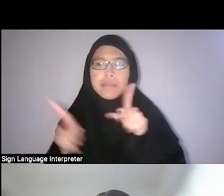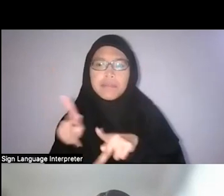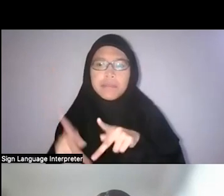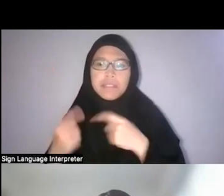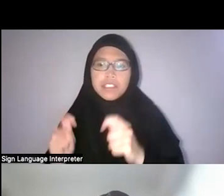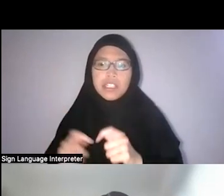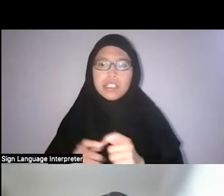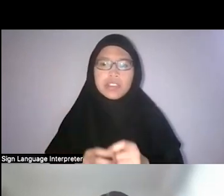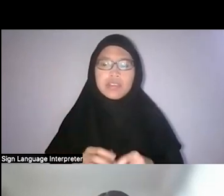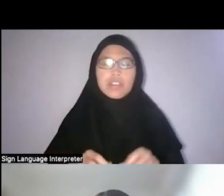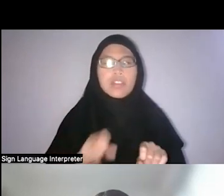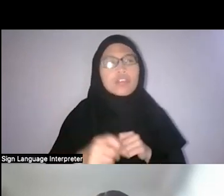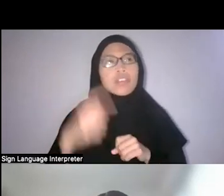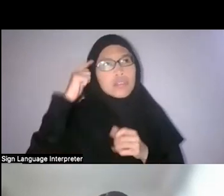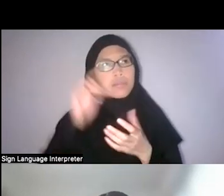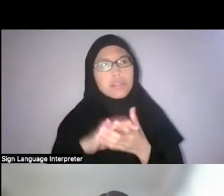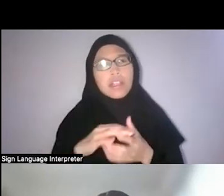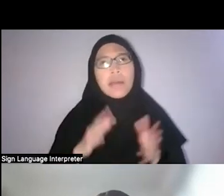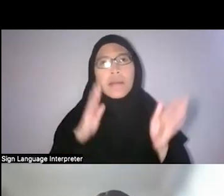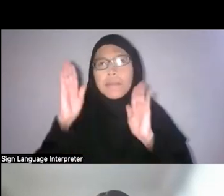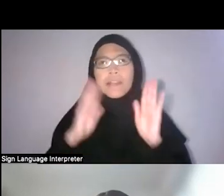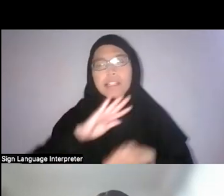that Malays do not receive proper diagnosis, because the British were ignorant.